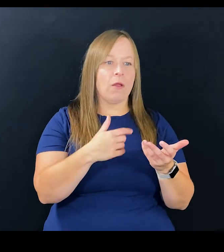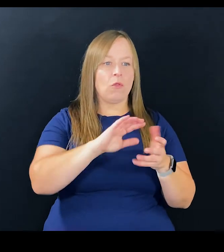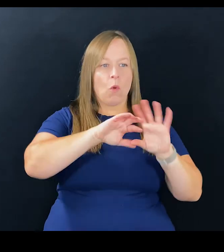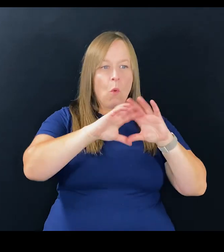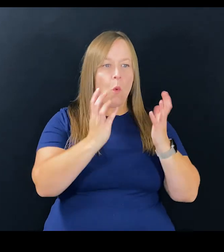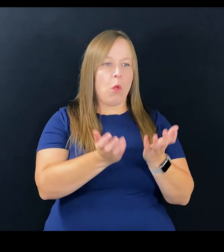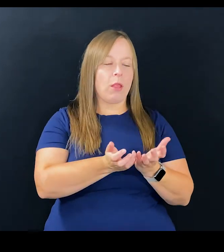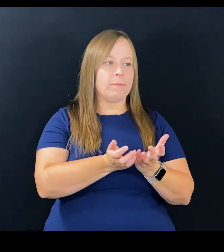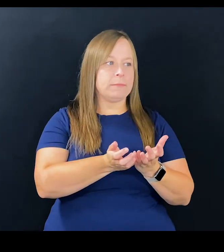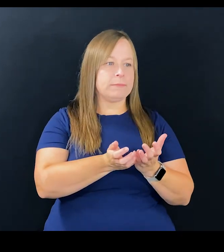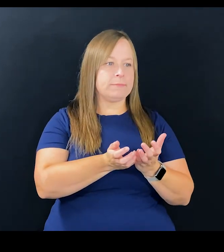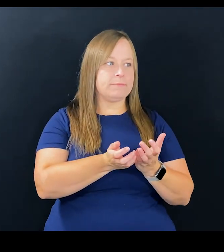I think the whole issue